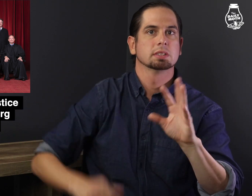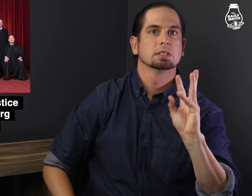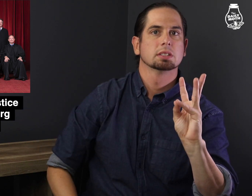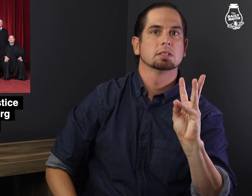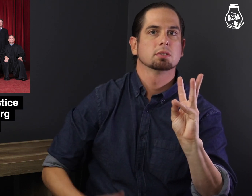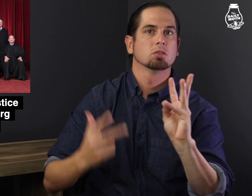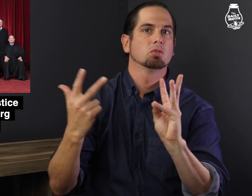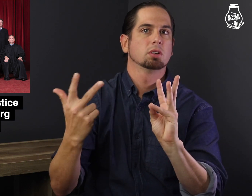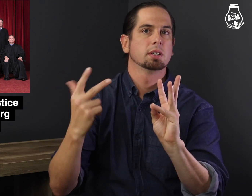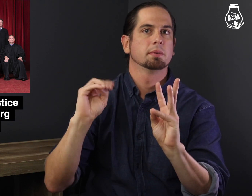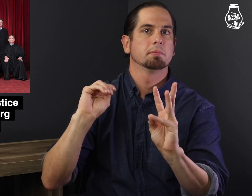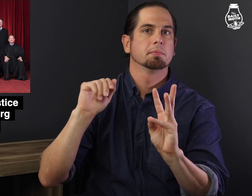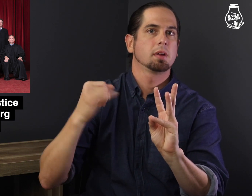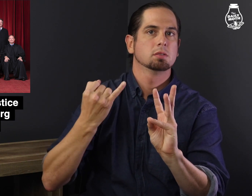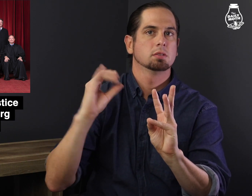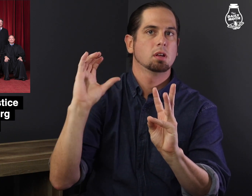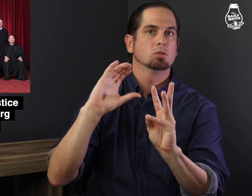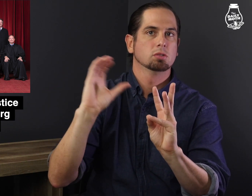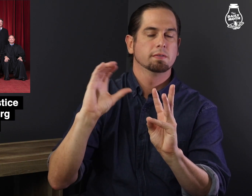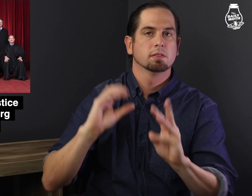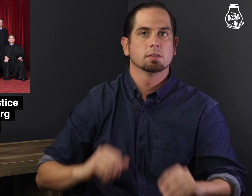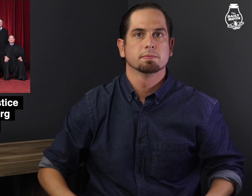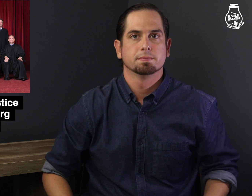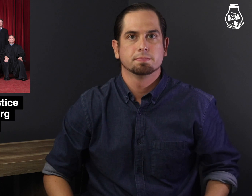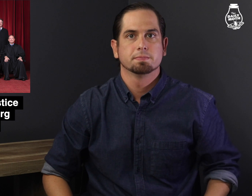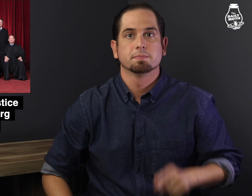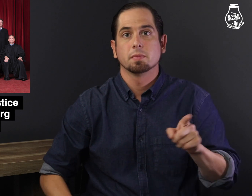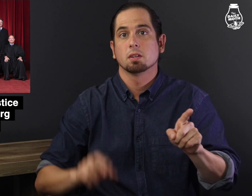with a 6-3 conservative majority.